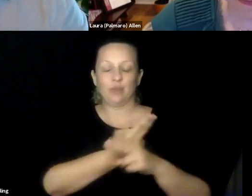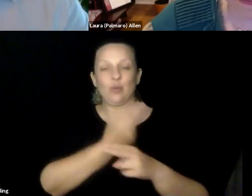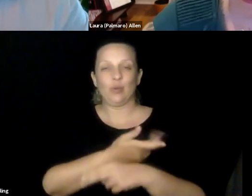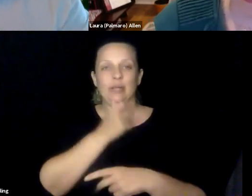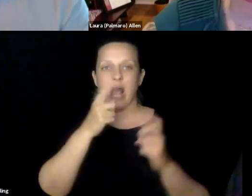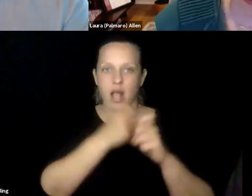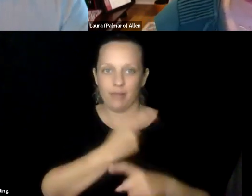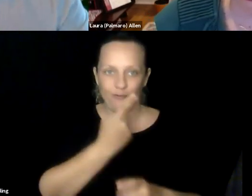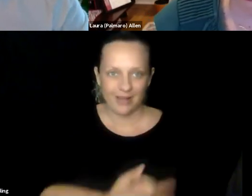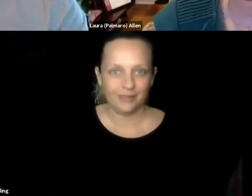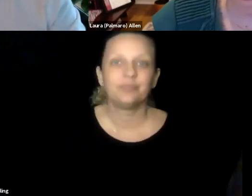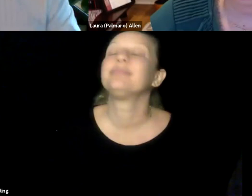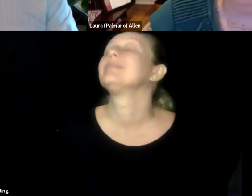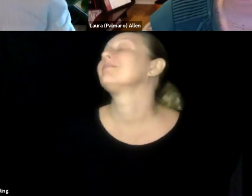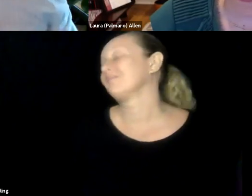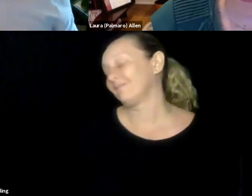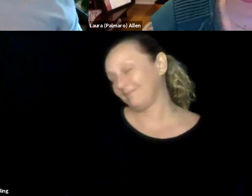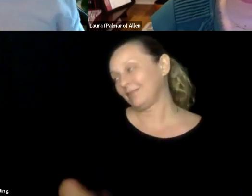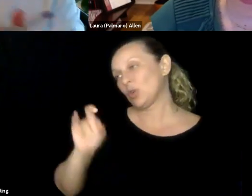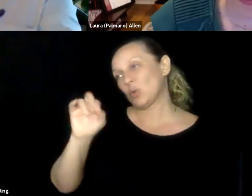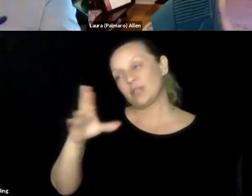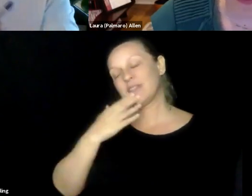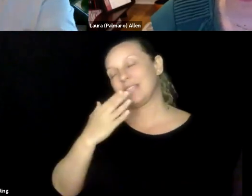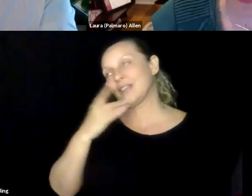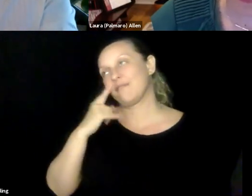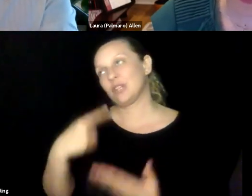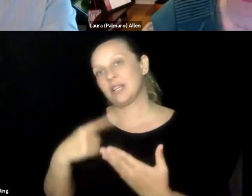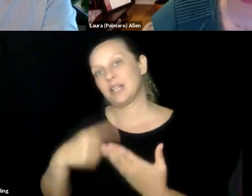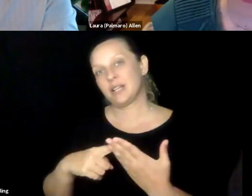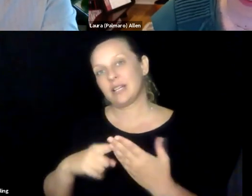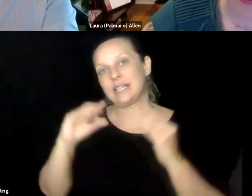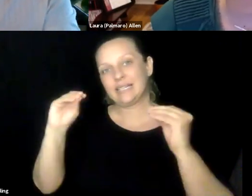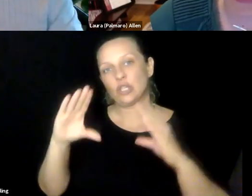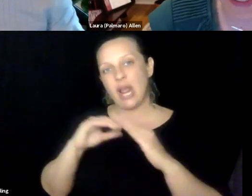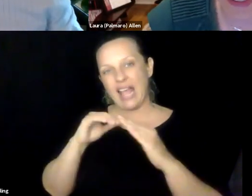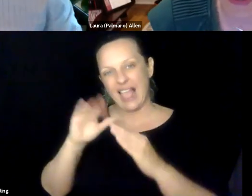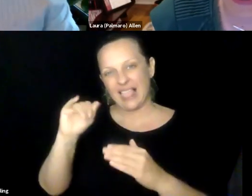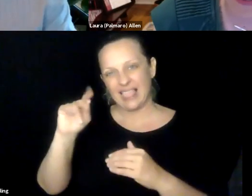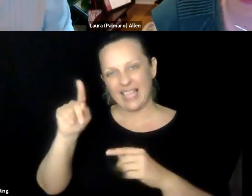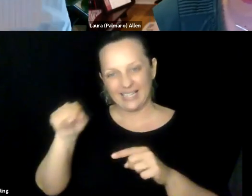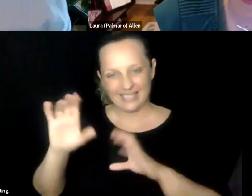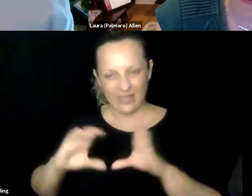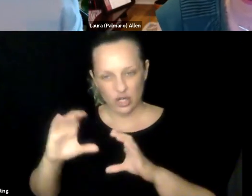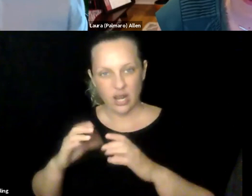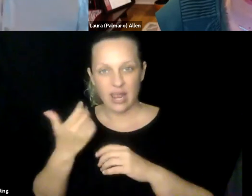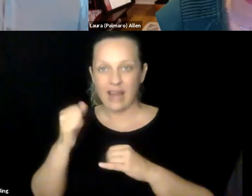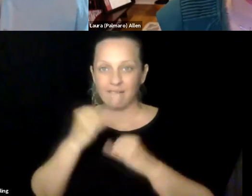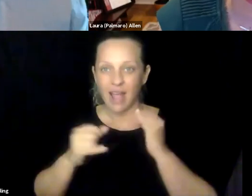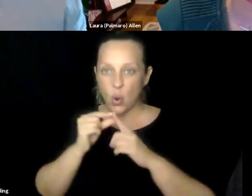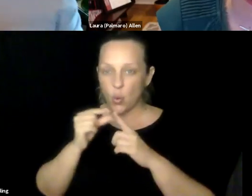universities, just to make it easier. We're excited. That's great. I'm so glads we had the opportunity to